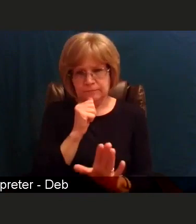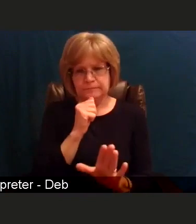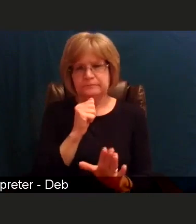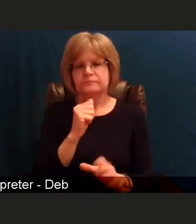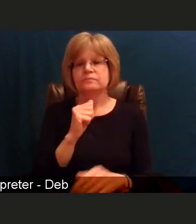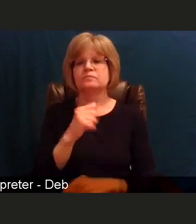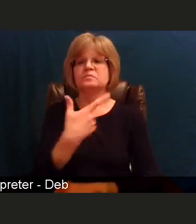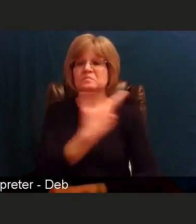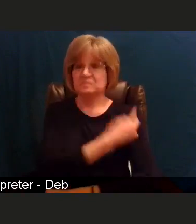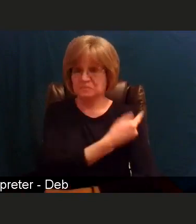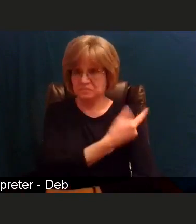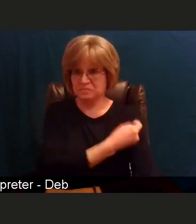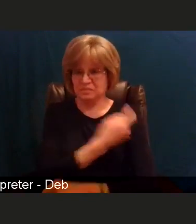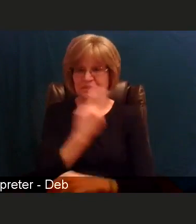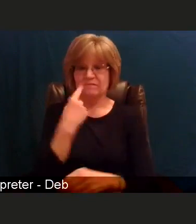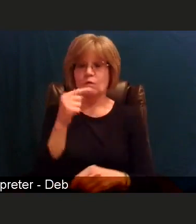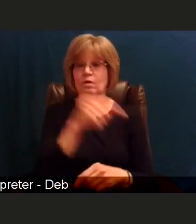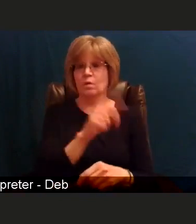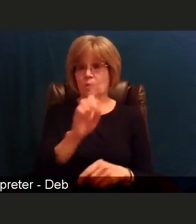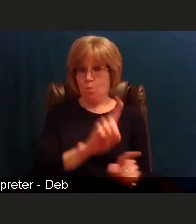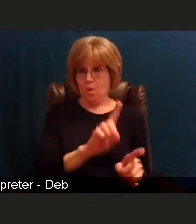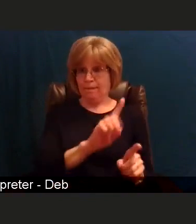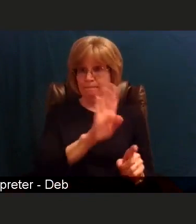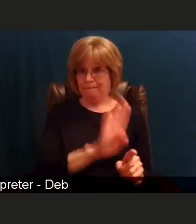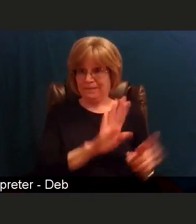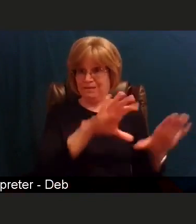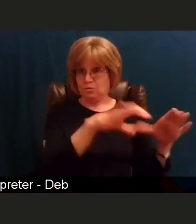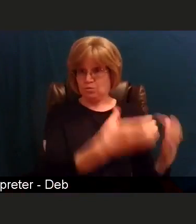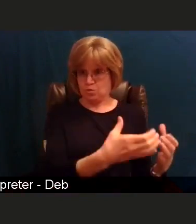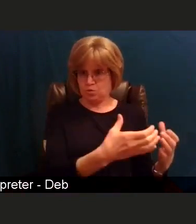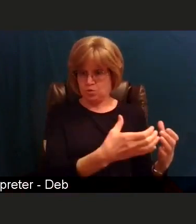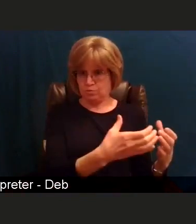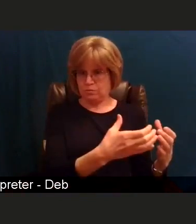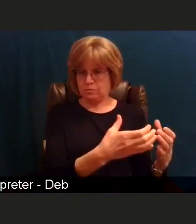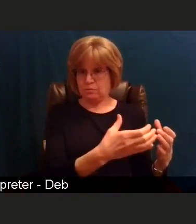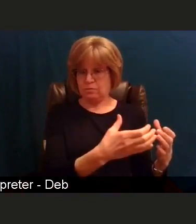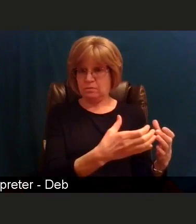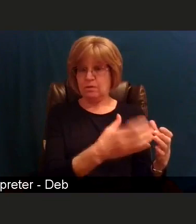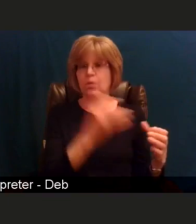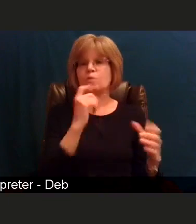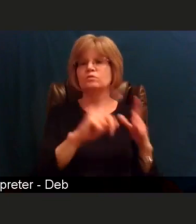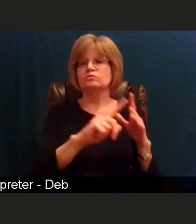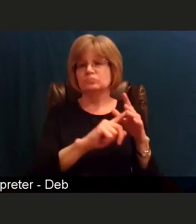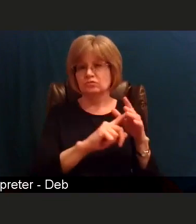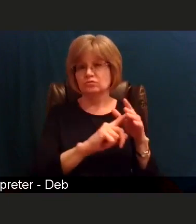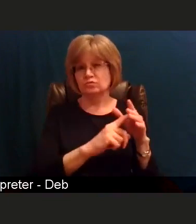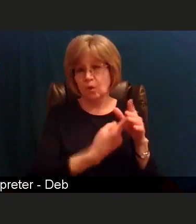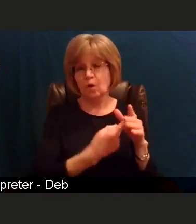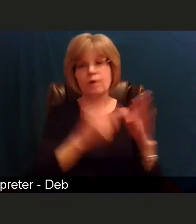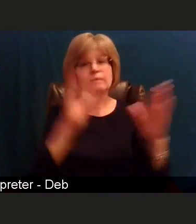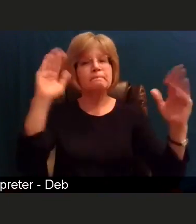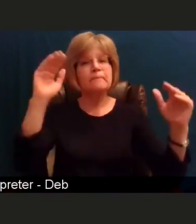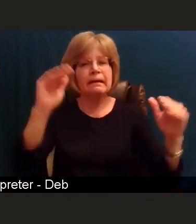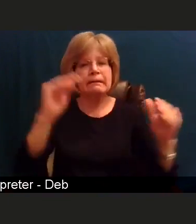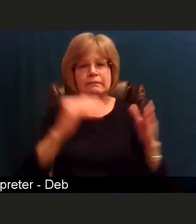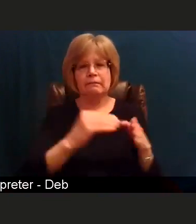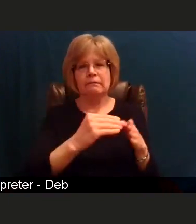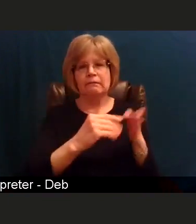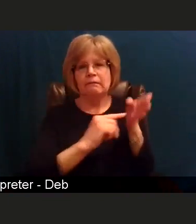for this phase 1B, as in boy, by the end of January. So it still gives us several days and few weeks